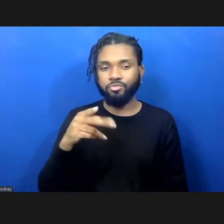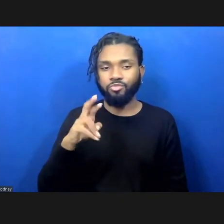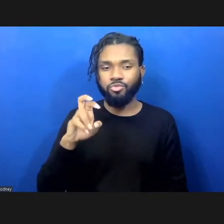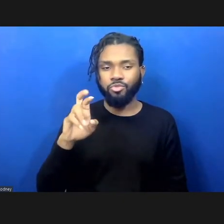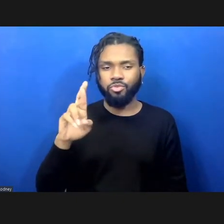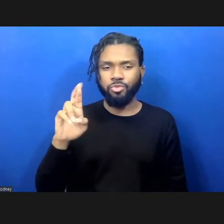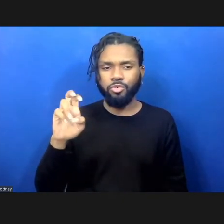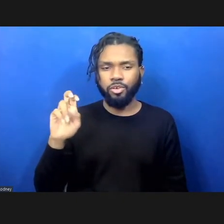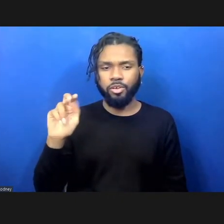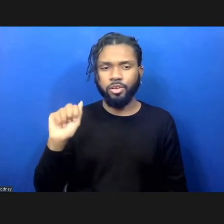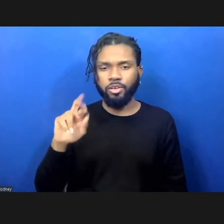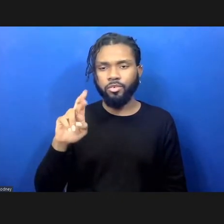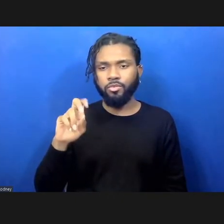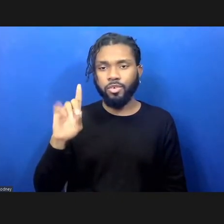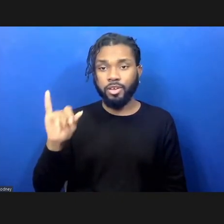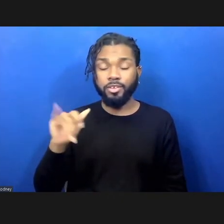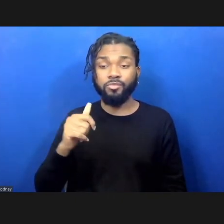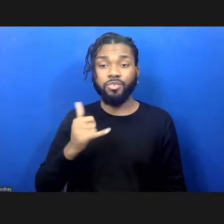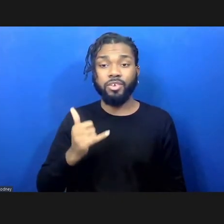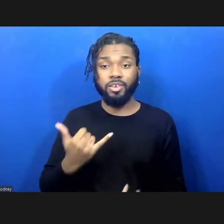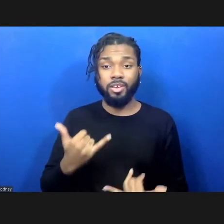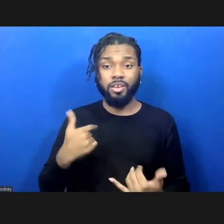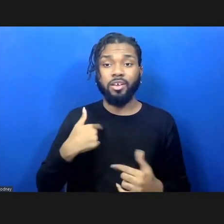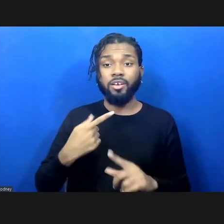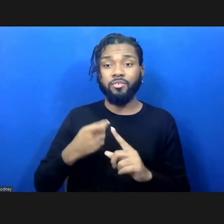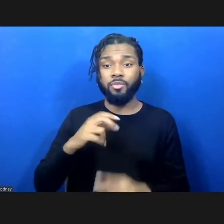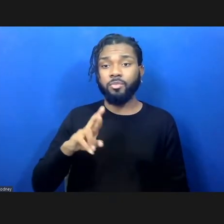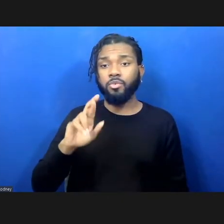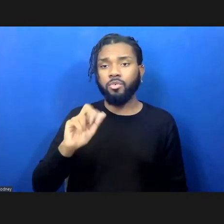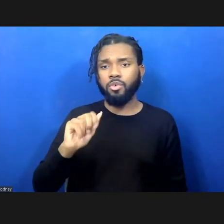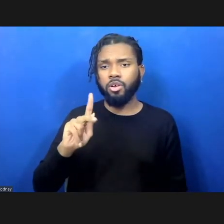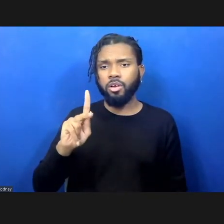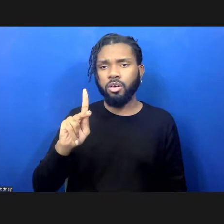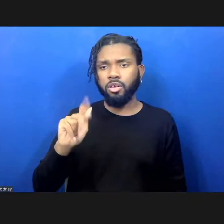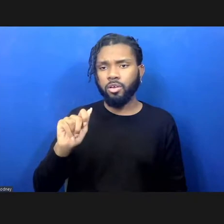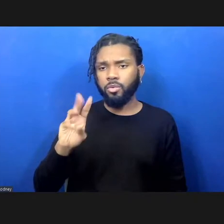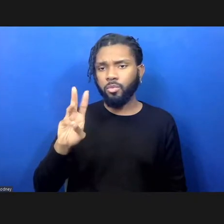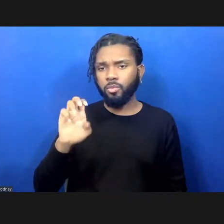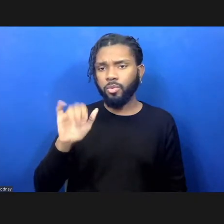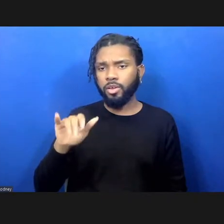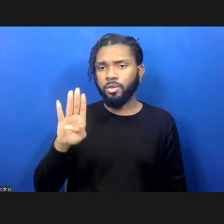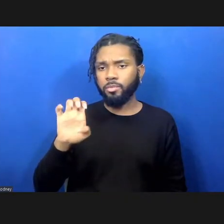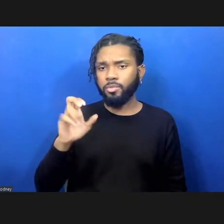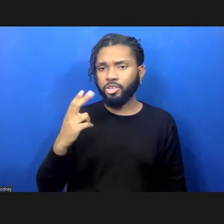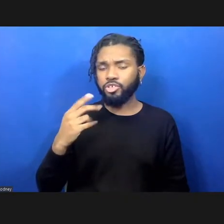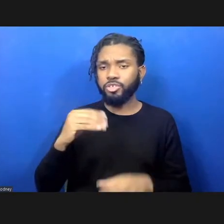Right now, I am speaking from Rockaway Beach in Queens, New York, on Rockaway territory.